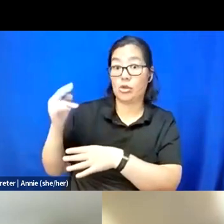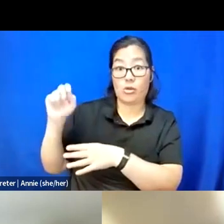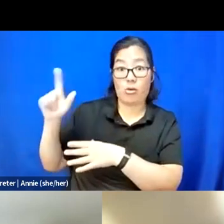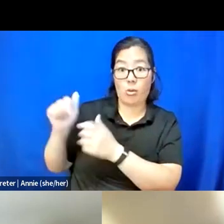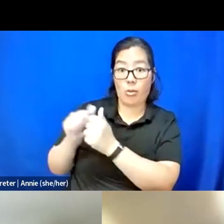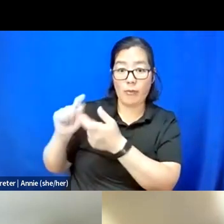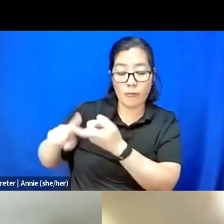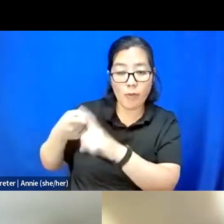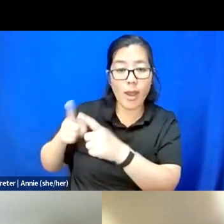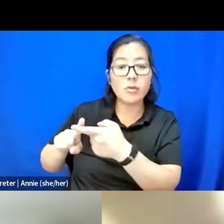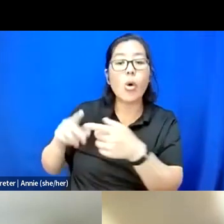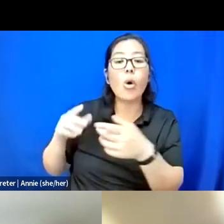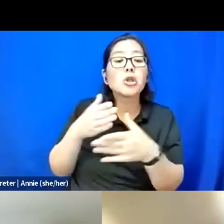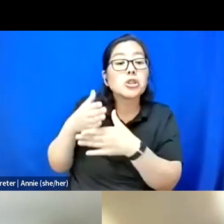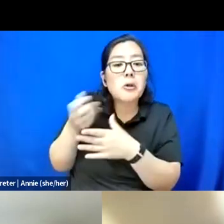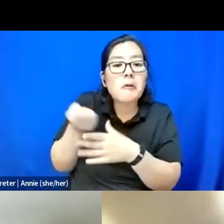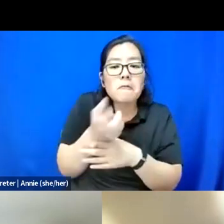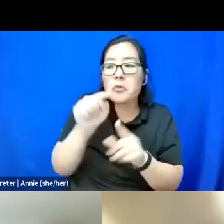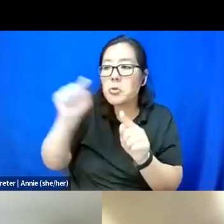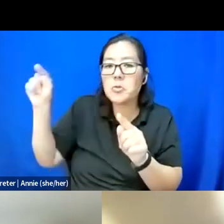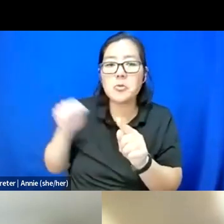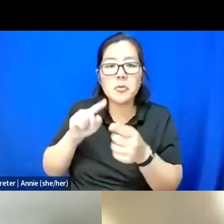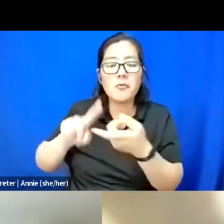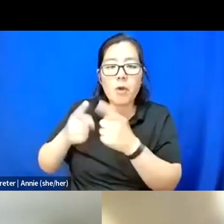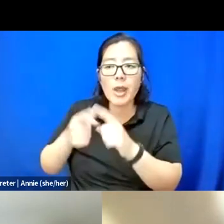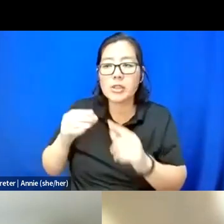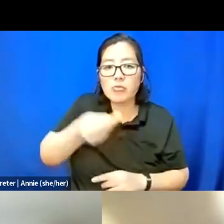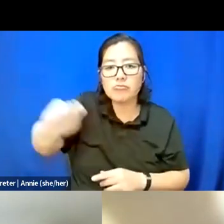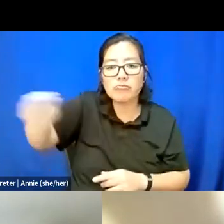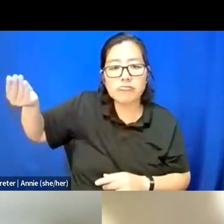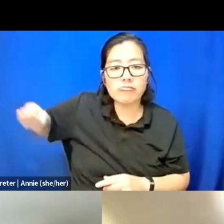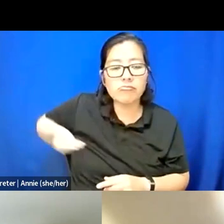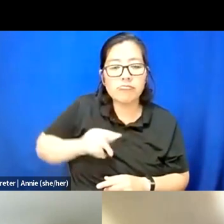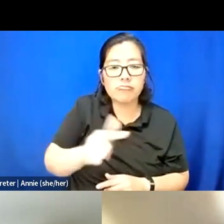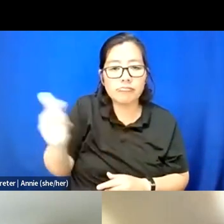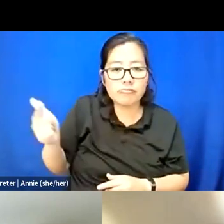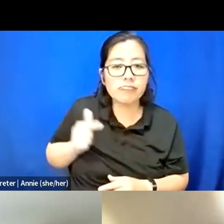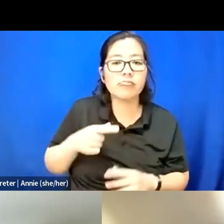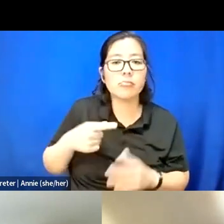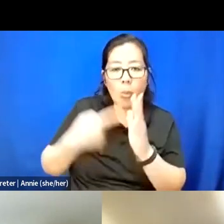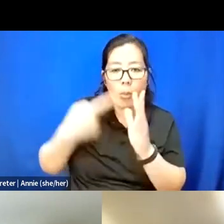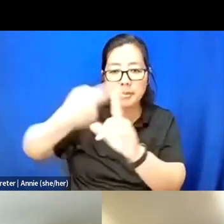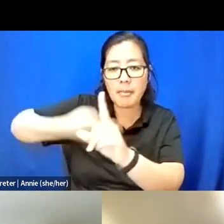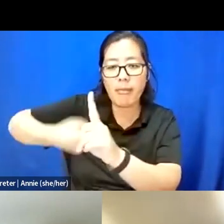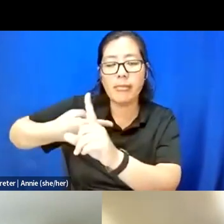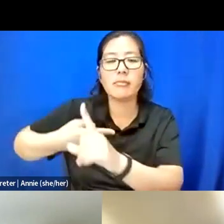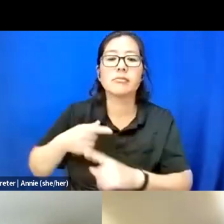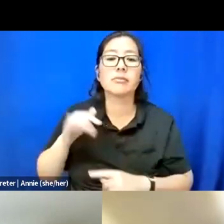with a few friends and rotating it by mail, like, once a month.